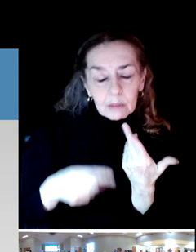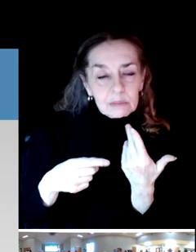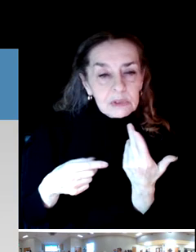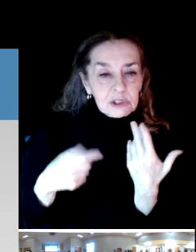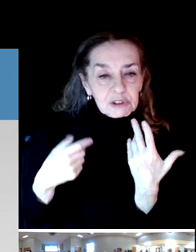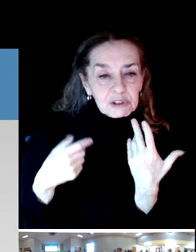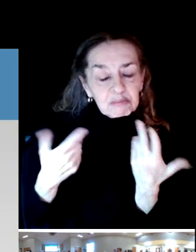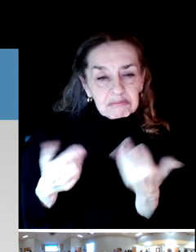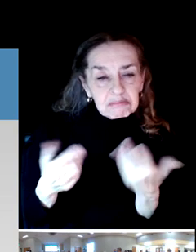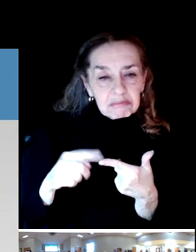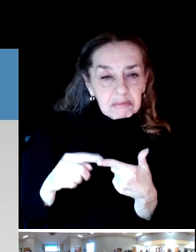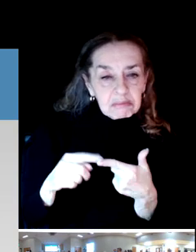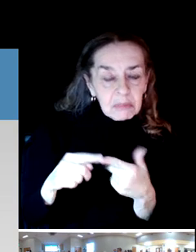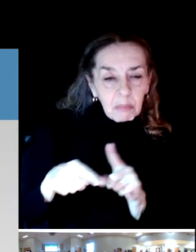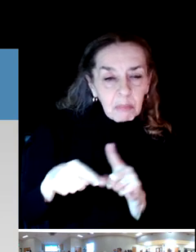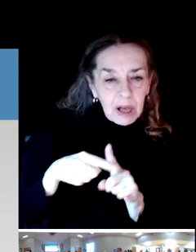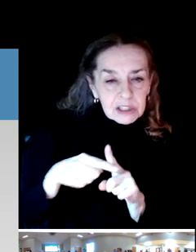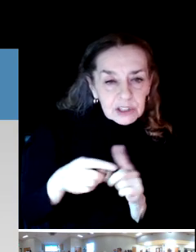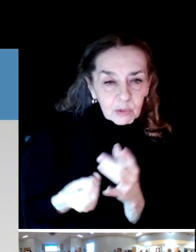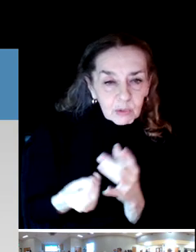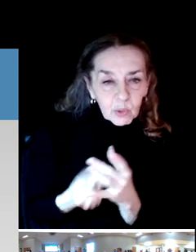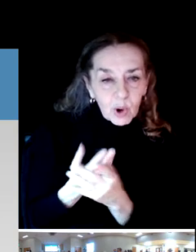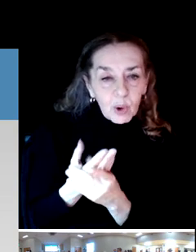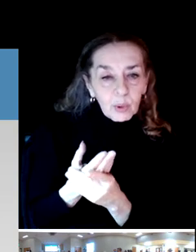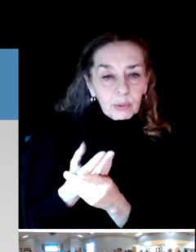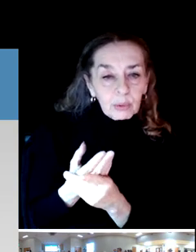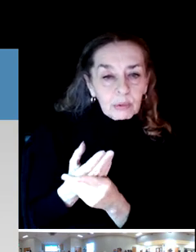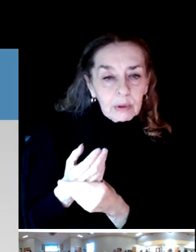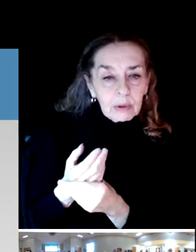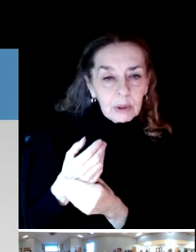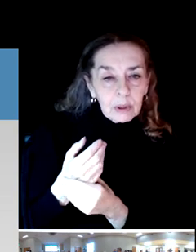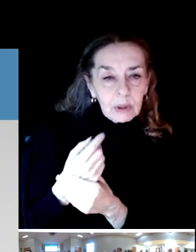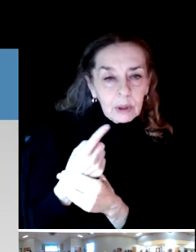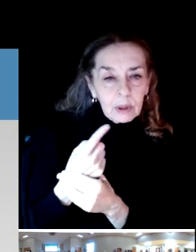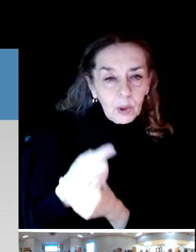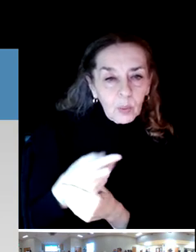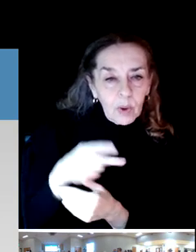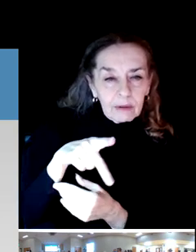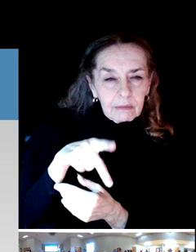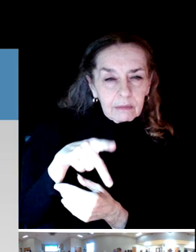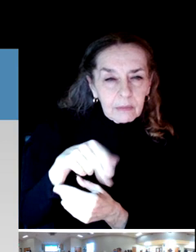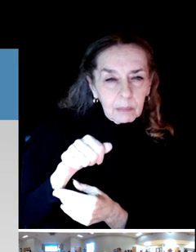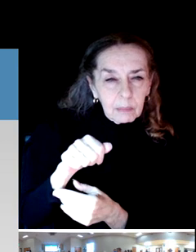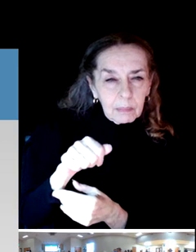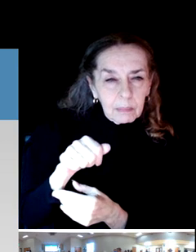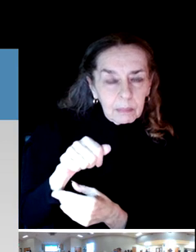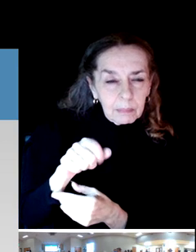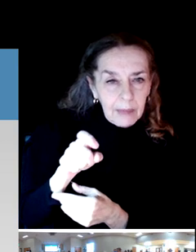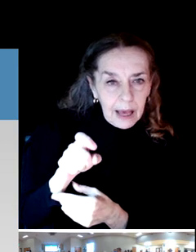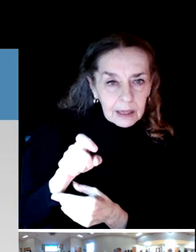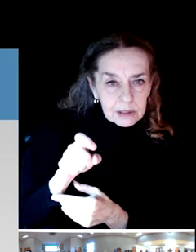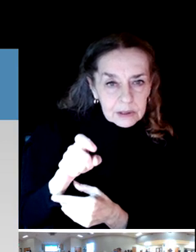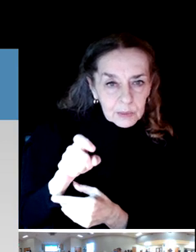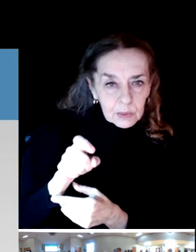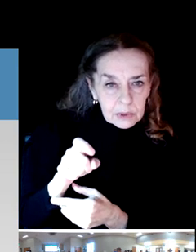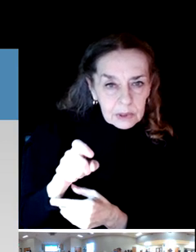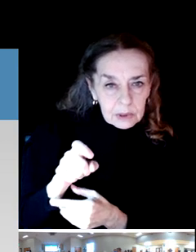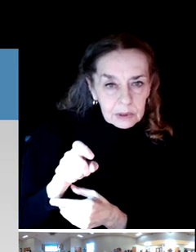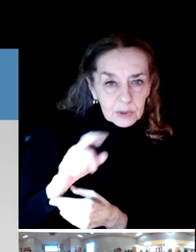The 1PASS was very very you know, people really appreciated it.